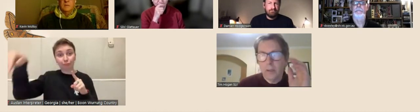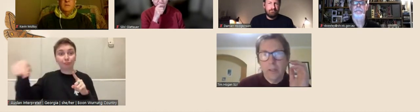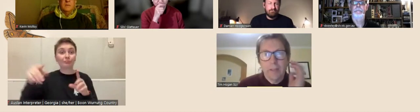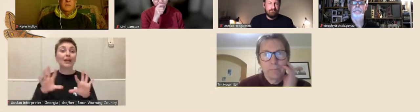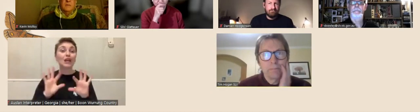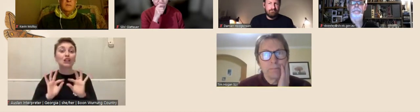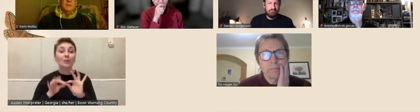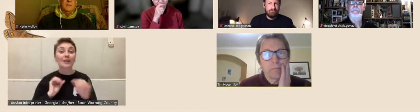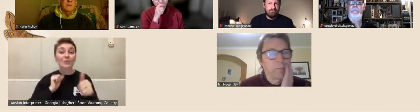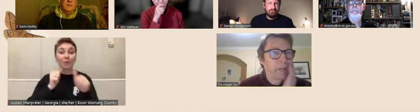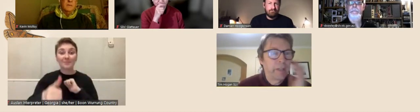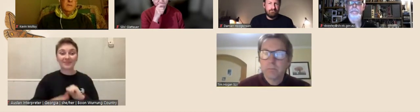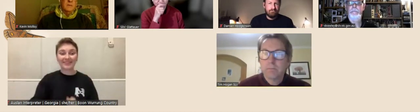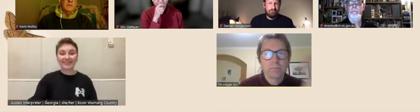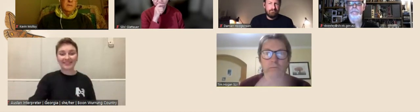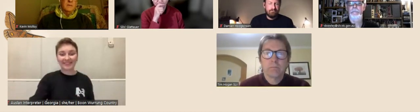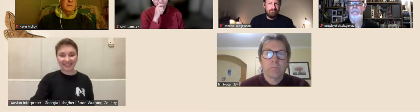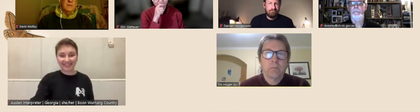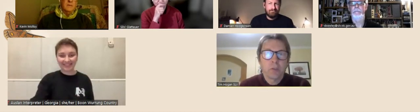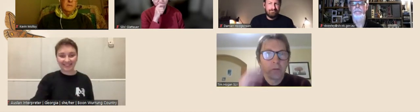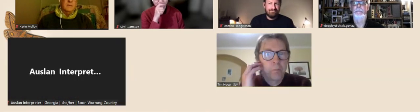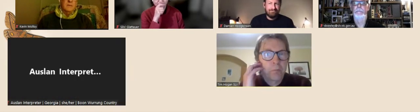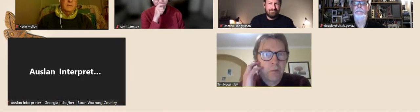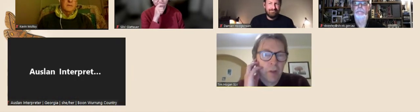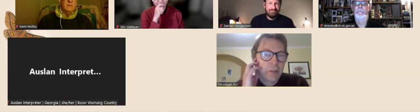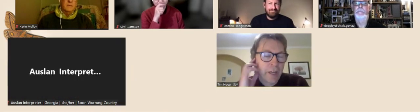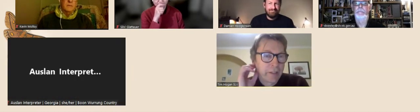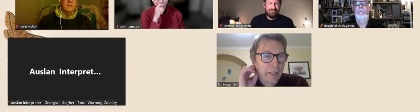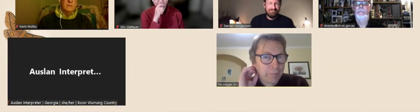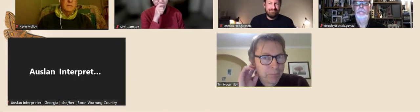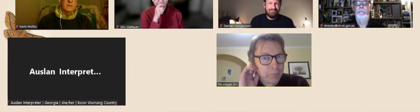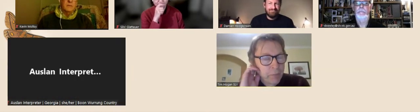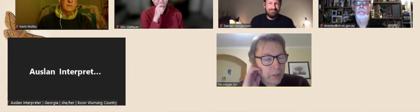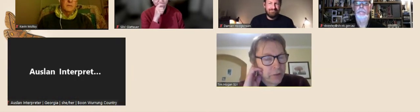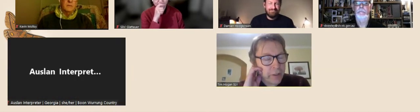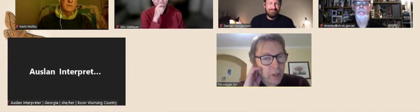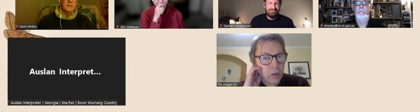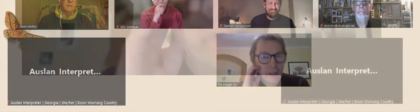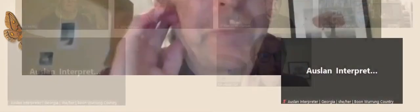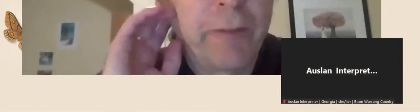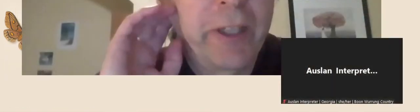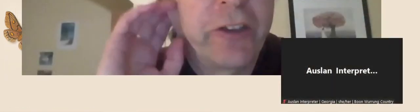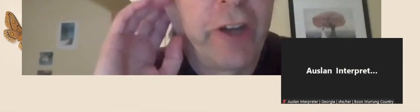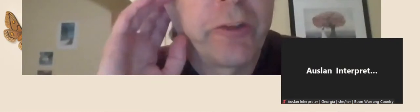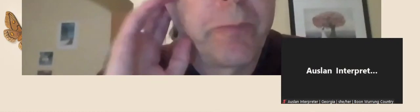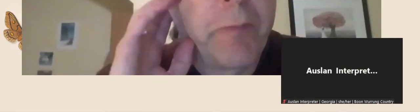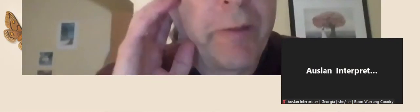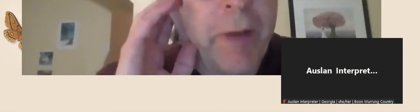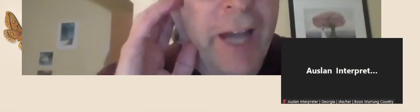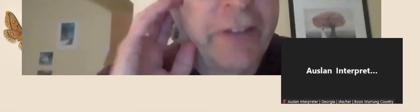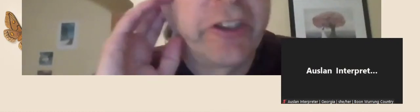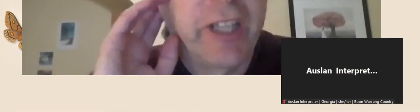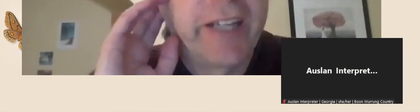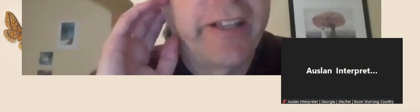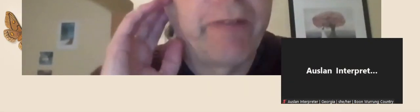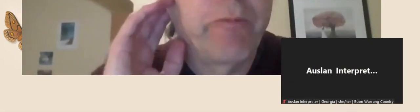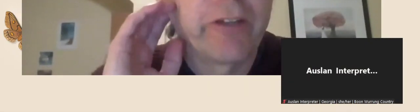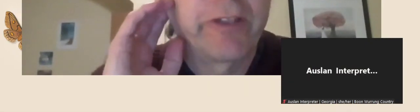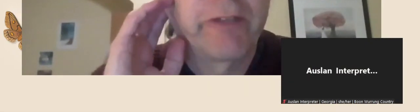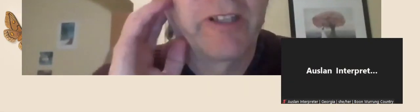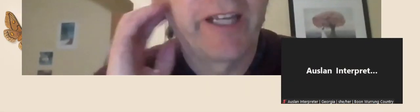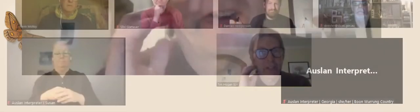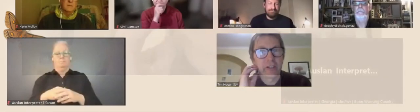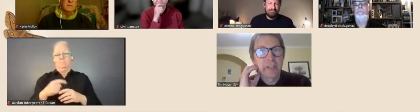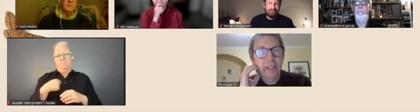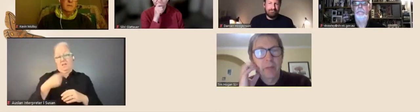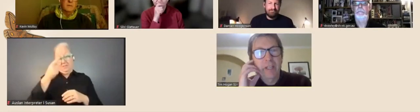Tim: Maybe I'll start. Look i think Joe's articulated that wonderfully well actually, I mean